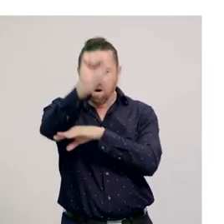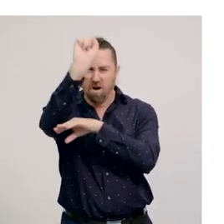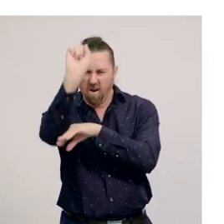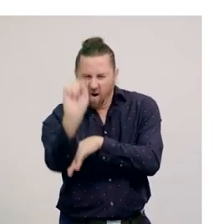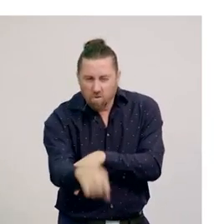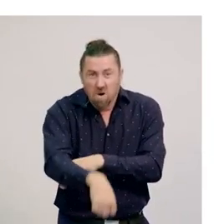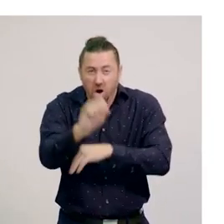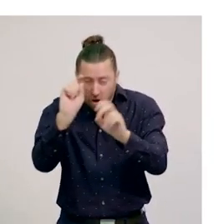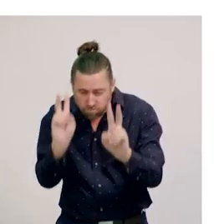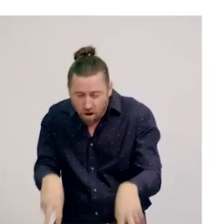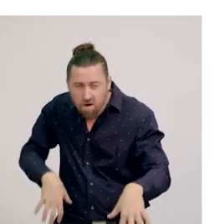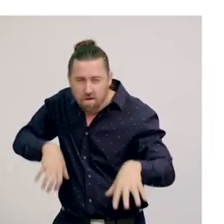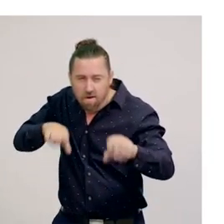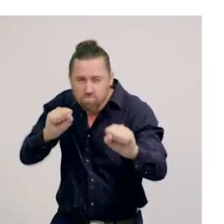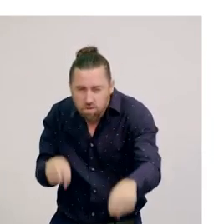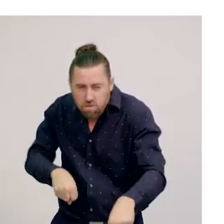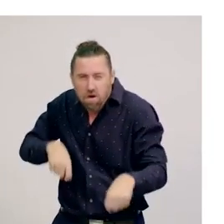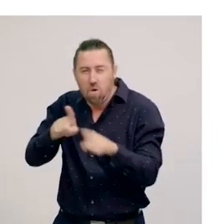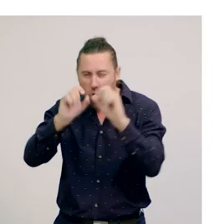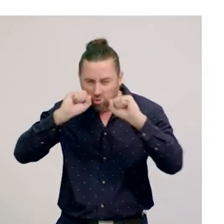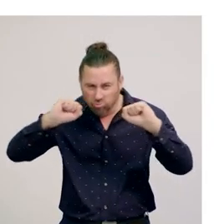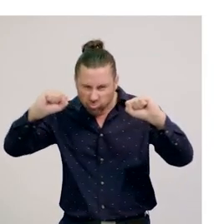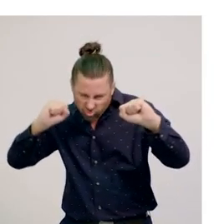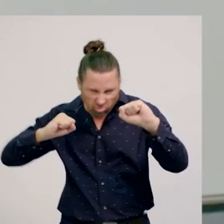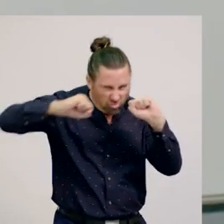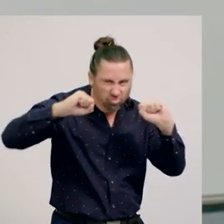charging at each other, and using their tusks as weapons.